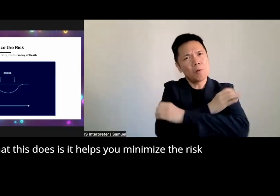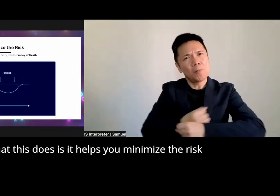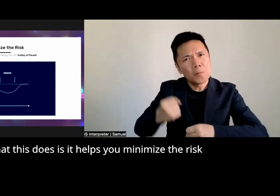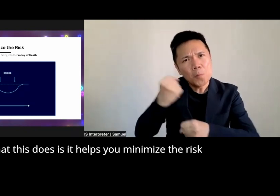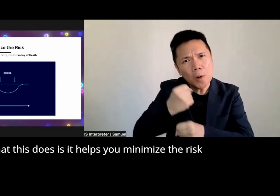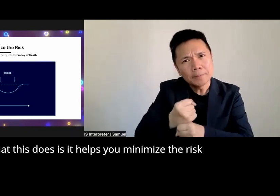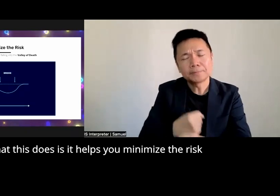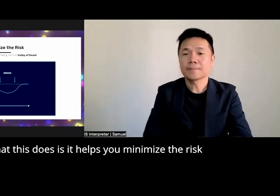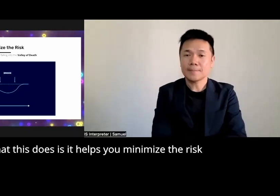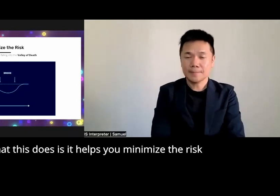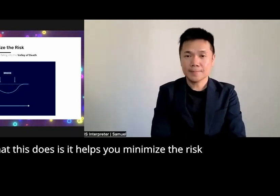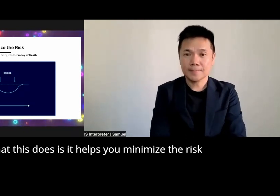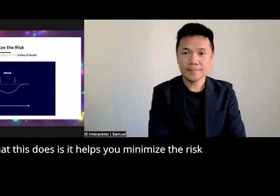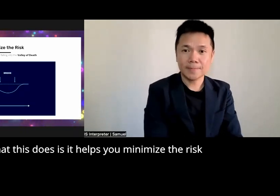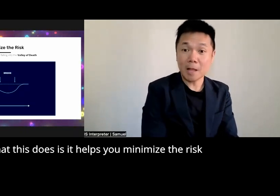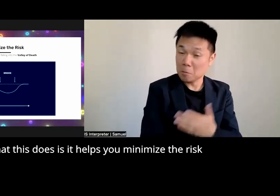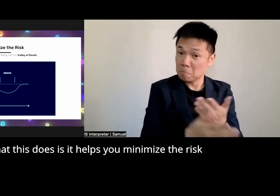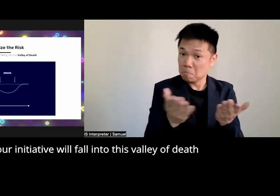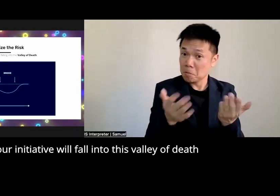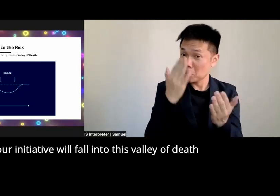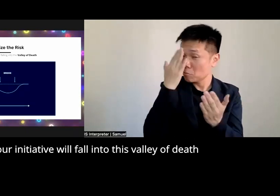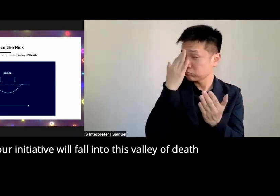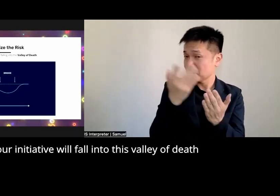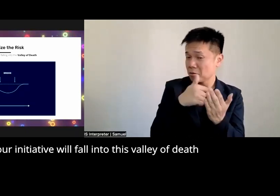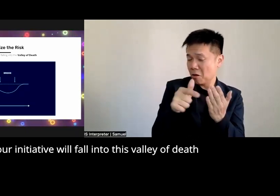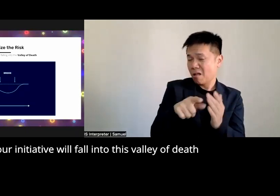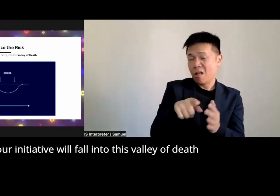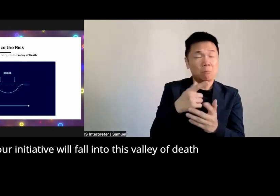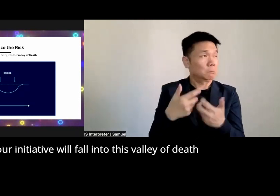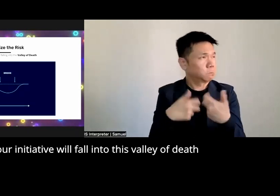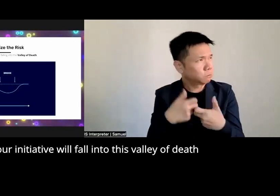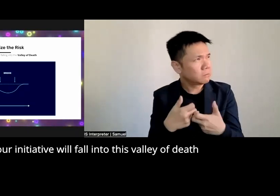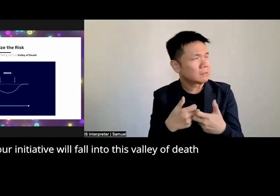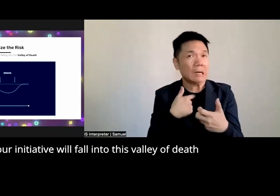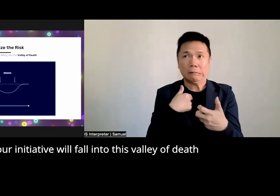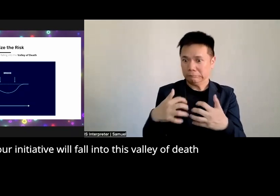what this does is it helps you minimize the risk that your initiative will fall into this valley